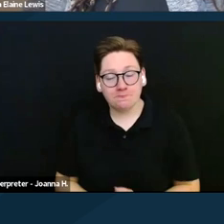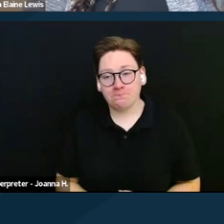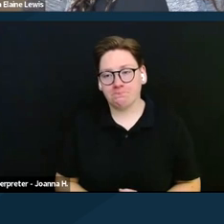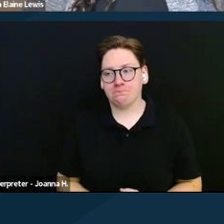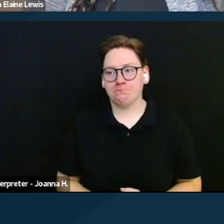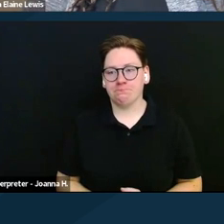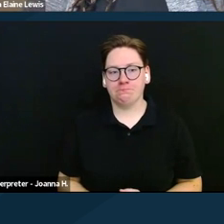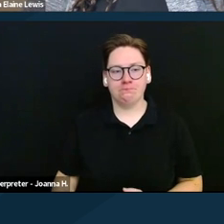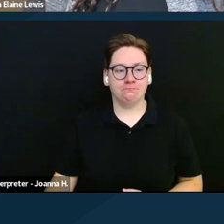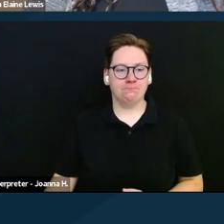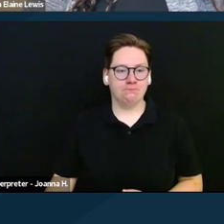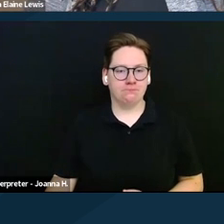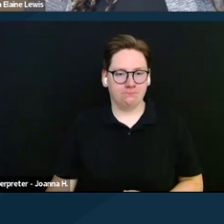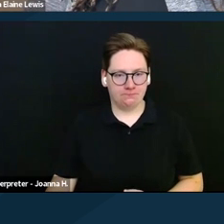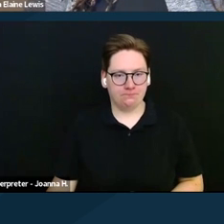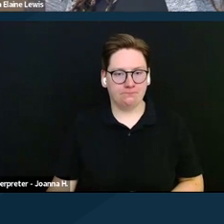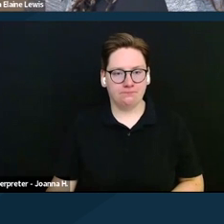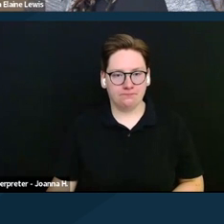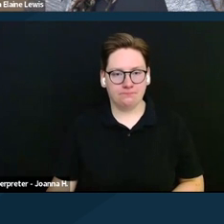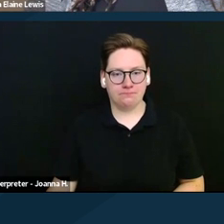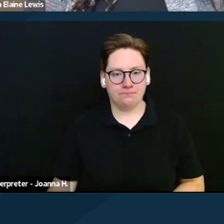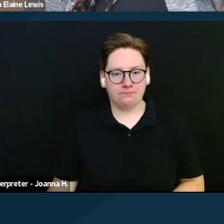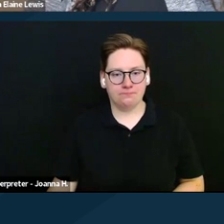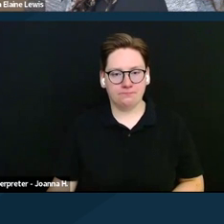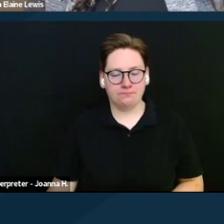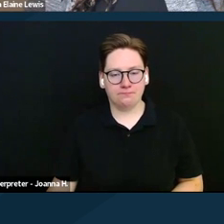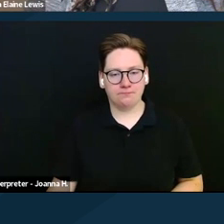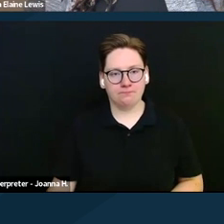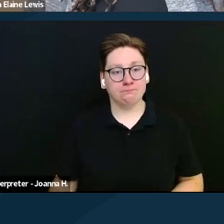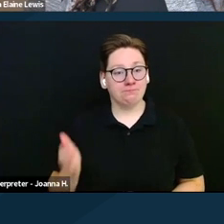Okay, so we have our final panelist to speak today.